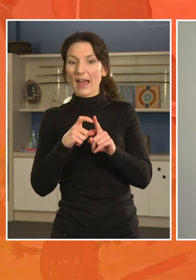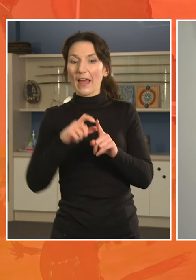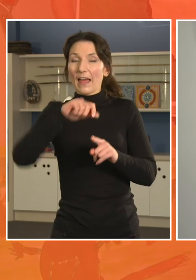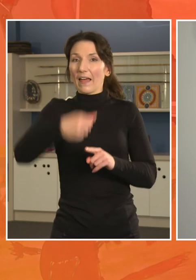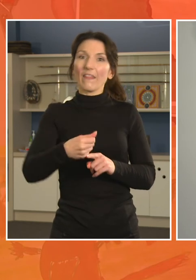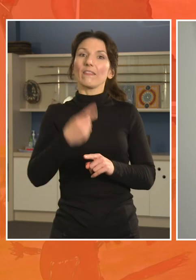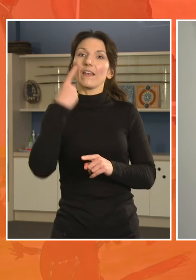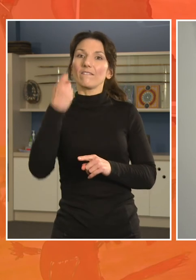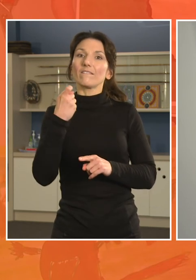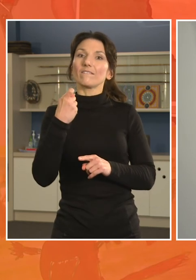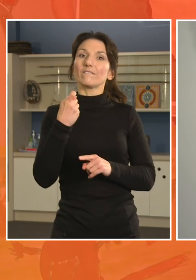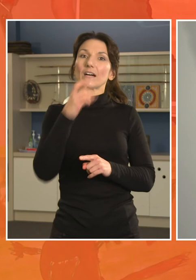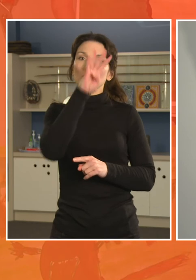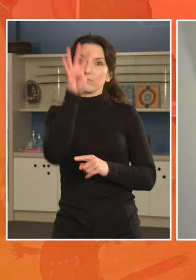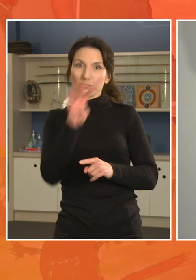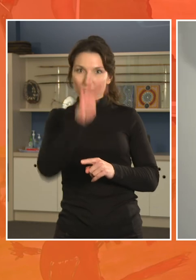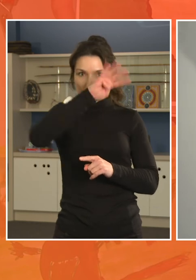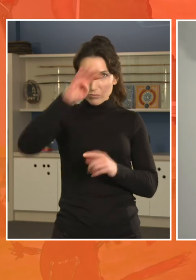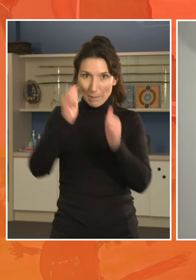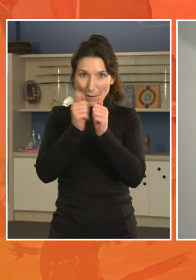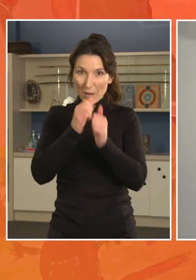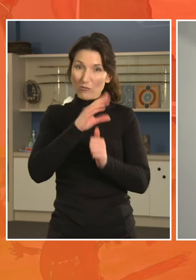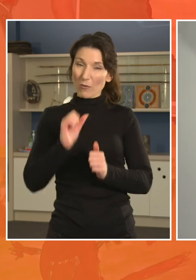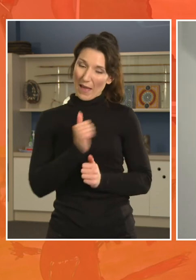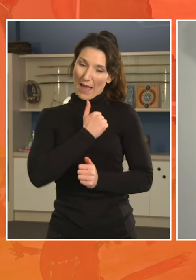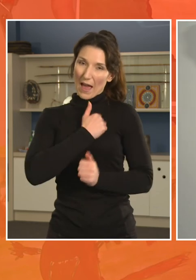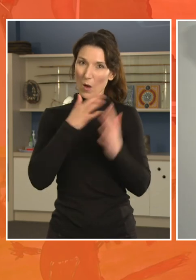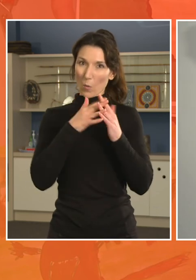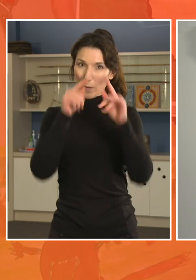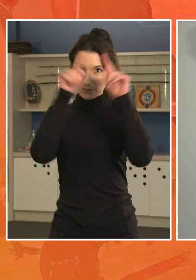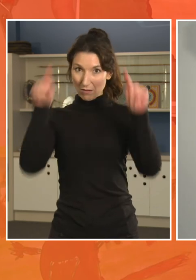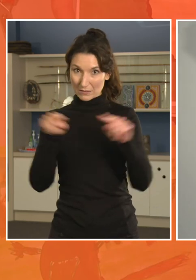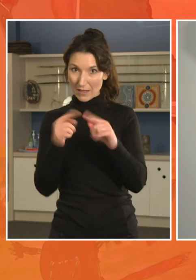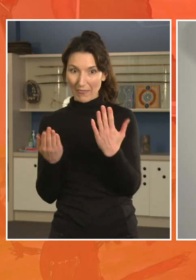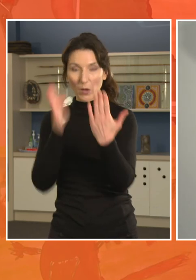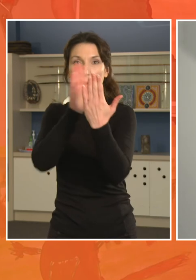from the Museum website, print them off and pop one on the back. Let that dry as